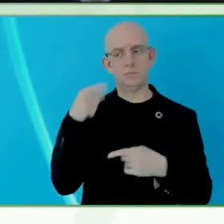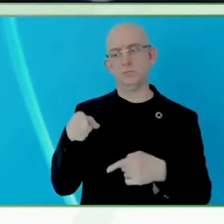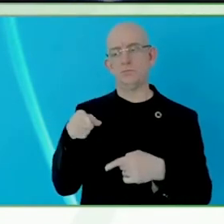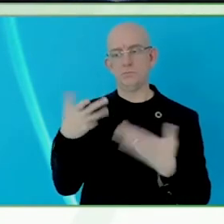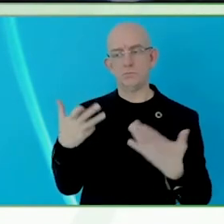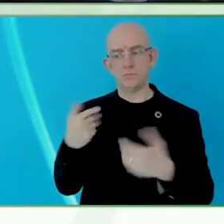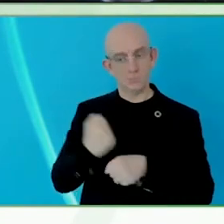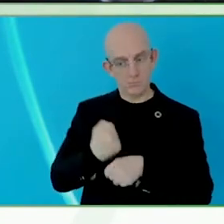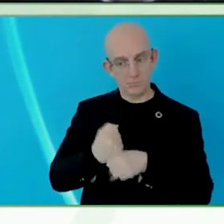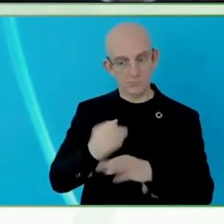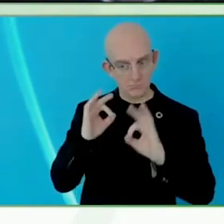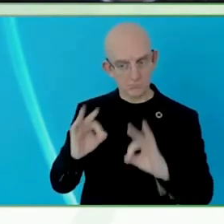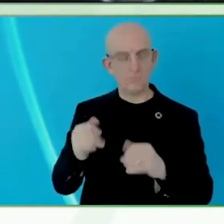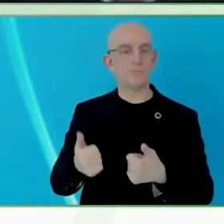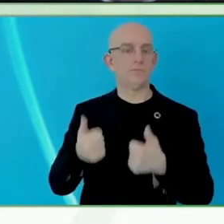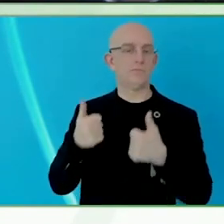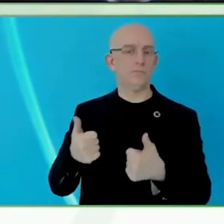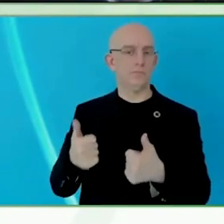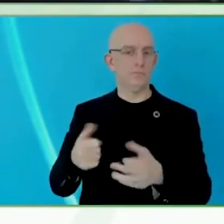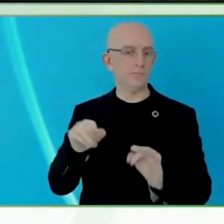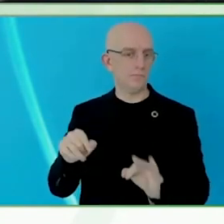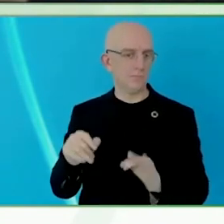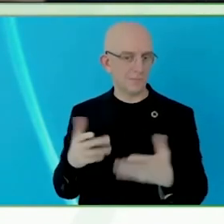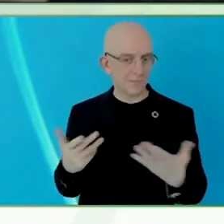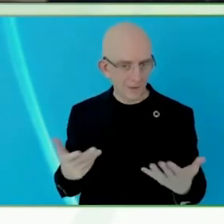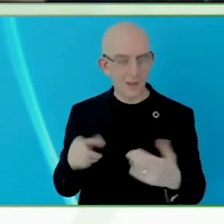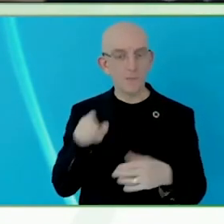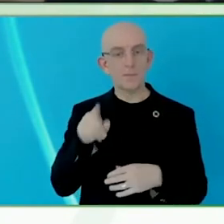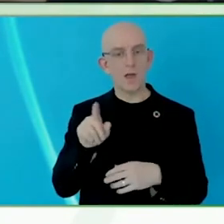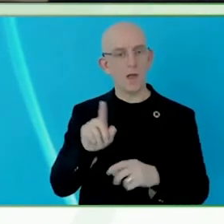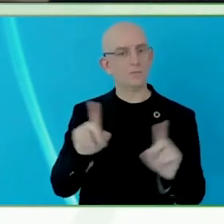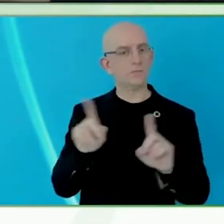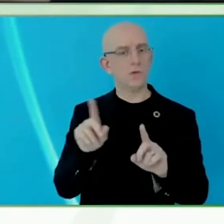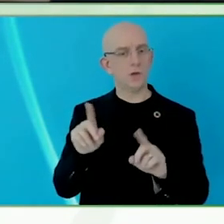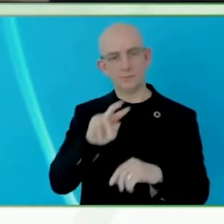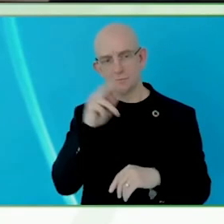what the evaluators think is not possible. Thank you, Wanda.